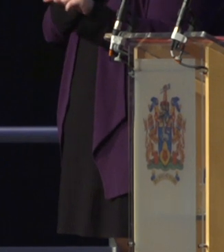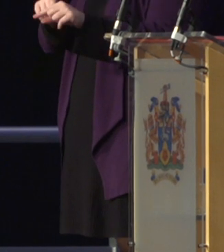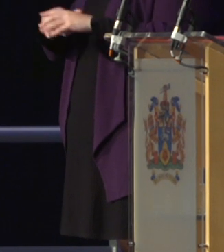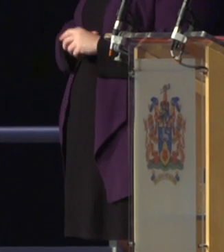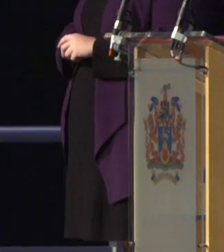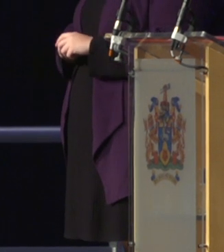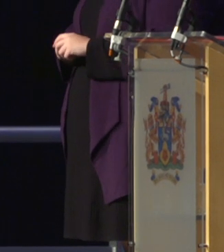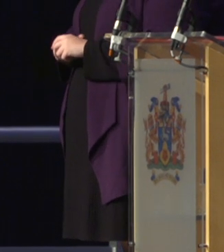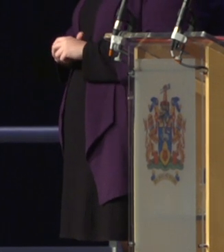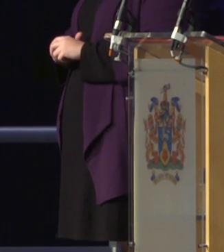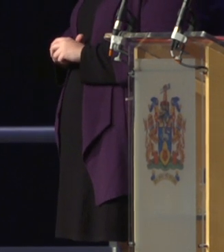Master of Science in Counterterrorism